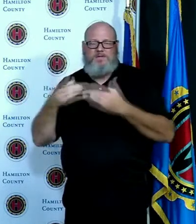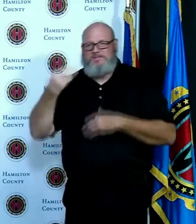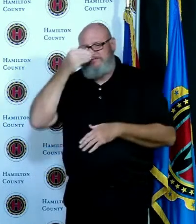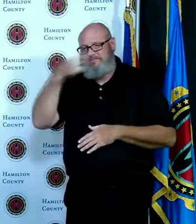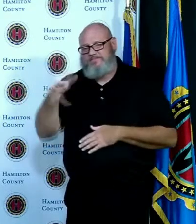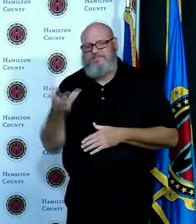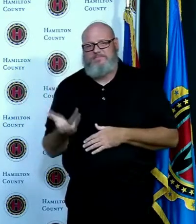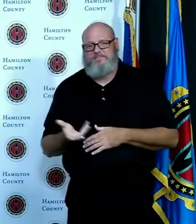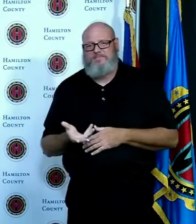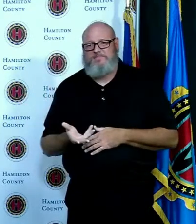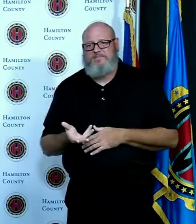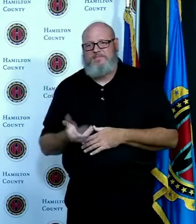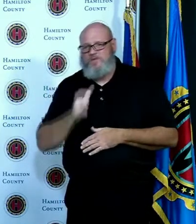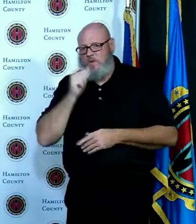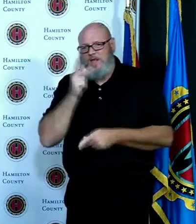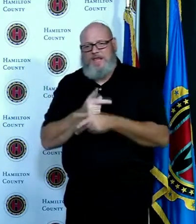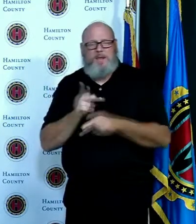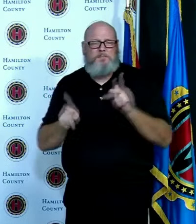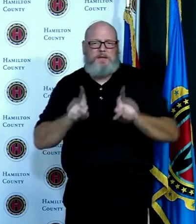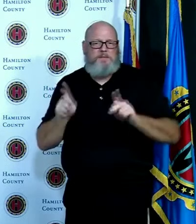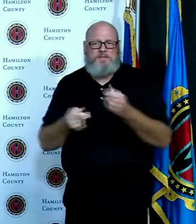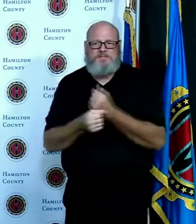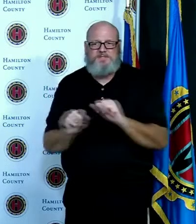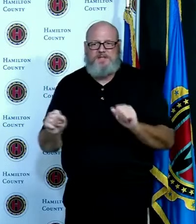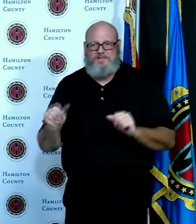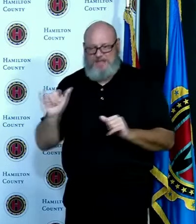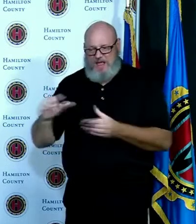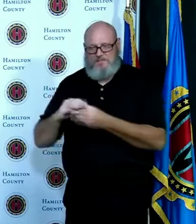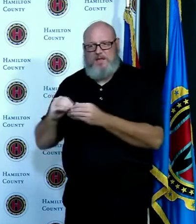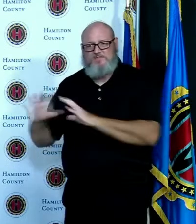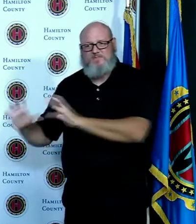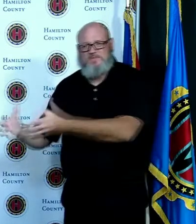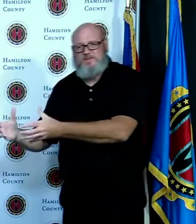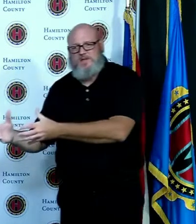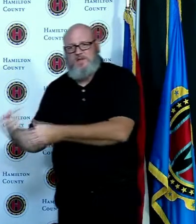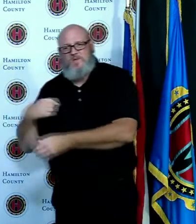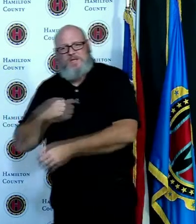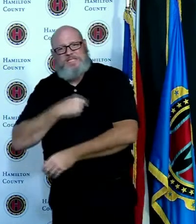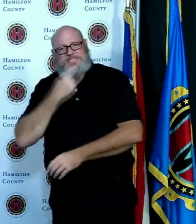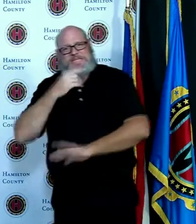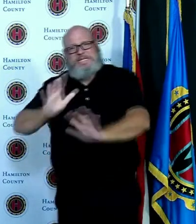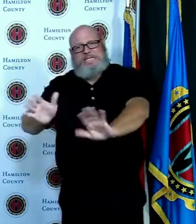keep people safe and then we've got others like ourselves saying the science would say